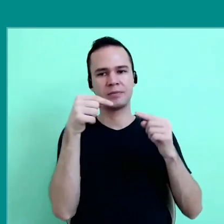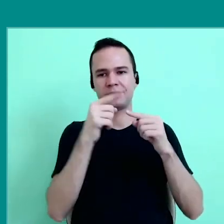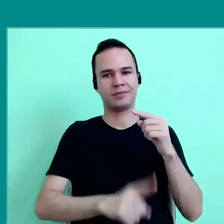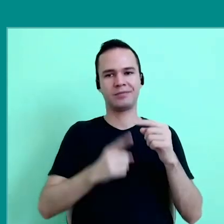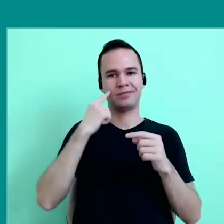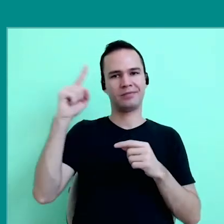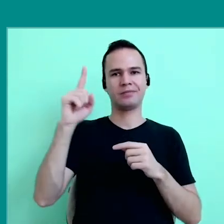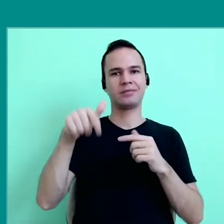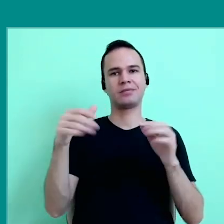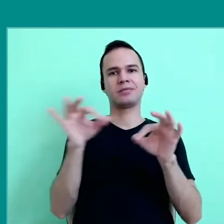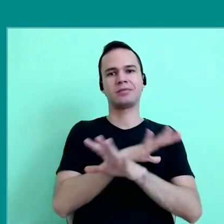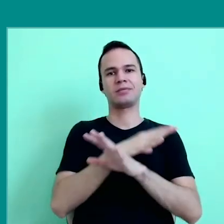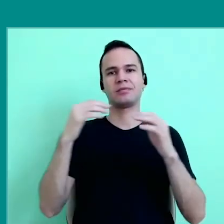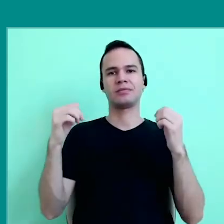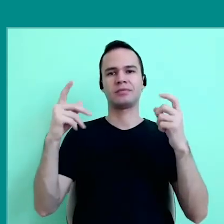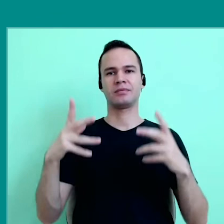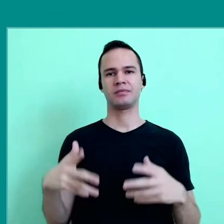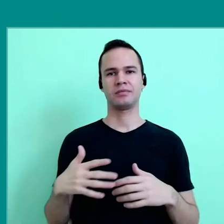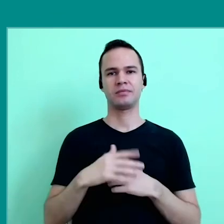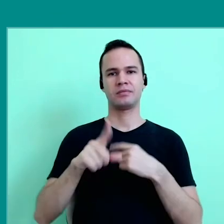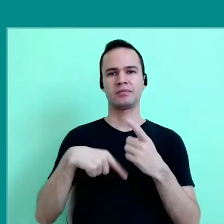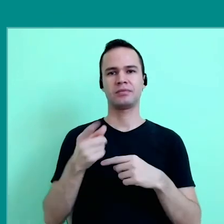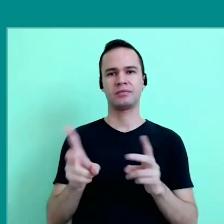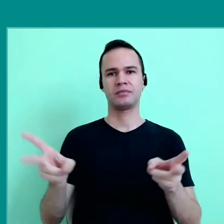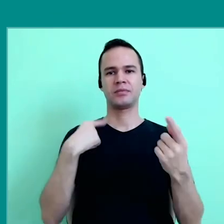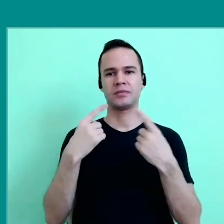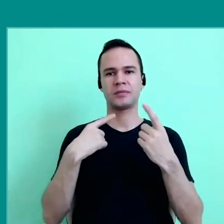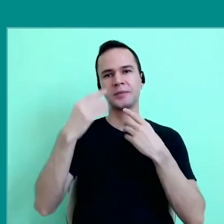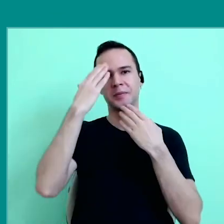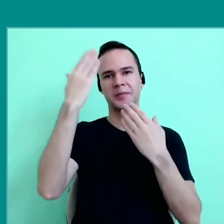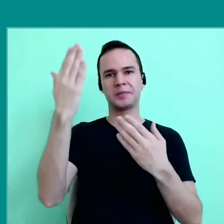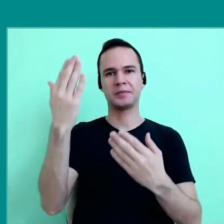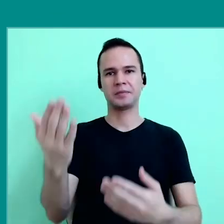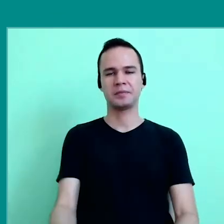And with that I finish, in this first round, and then we continued chatting, thank you very much.